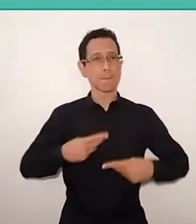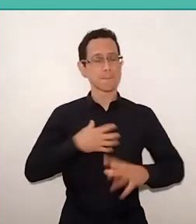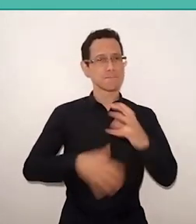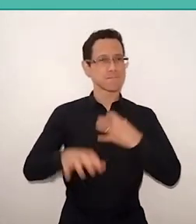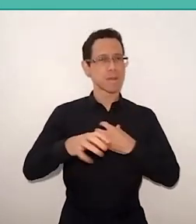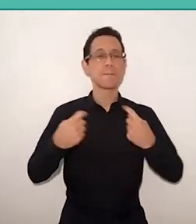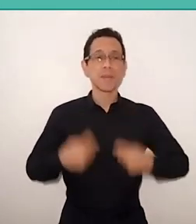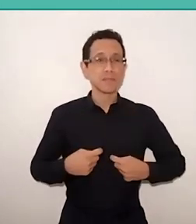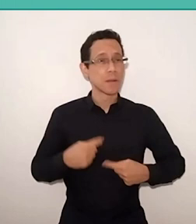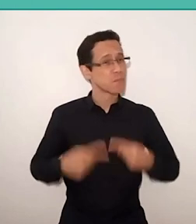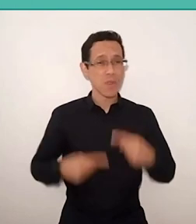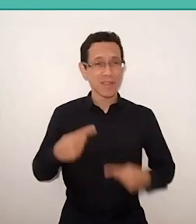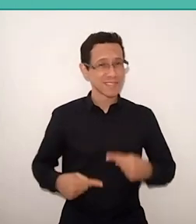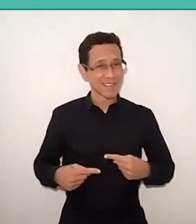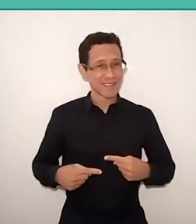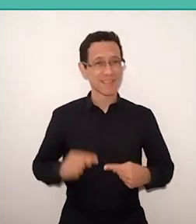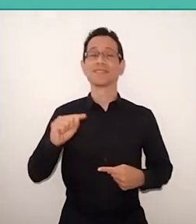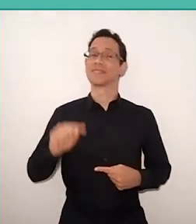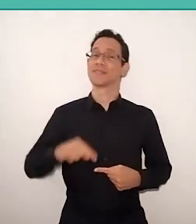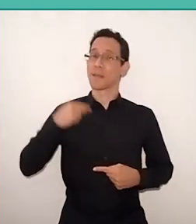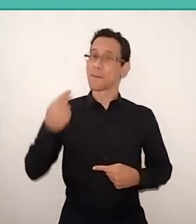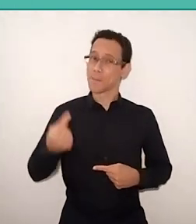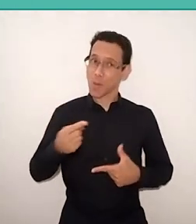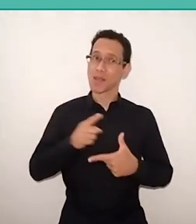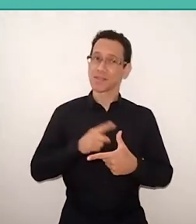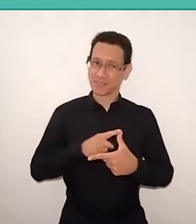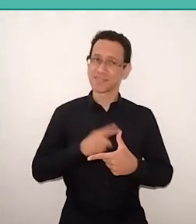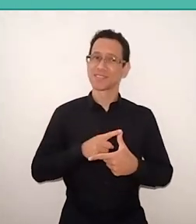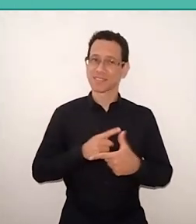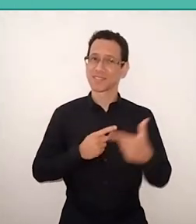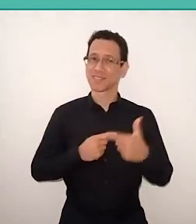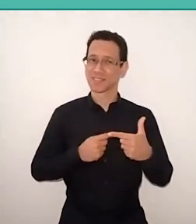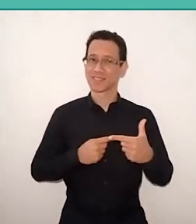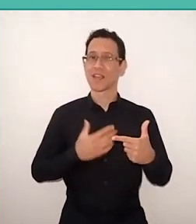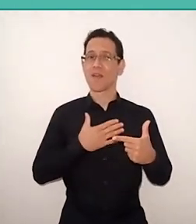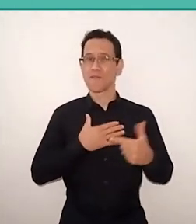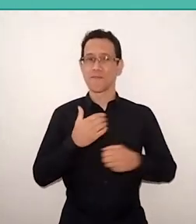and then an affective, linguistic, economic, social etc., and cultural dimension.